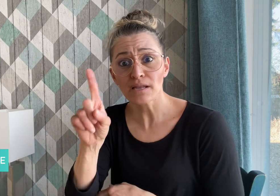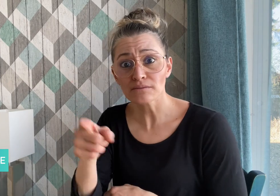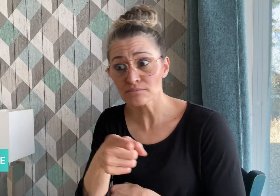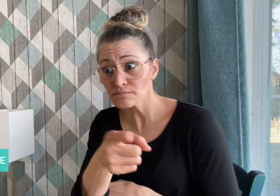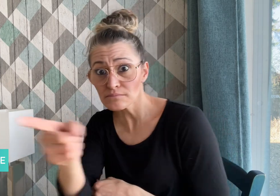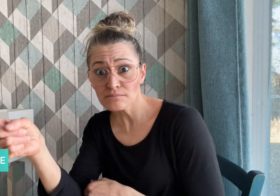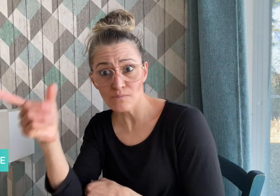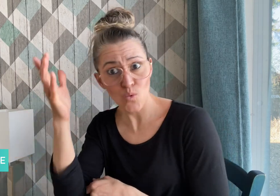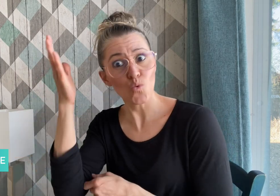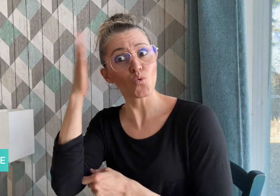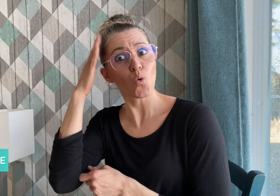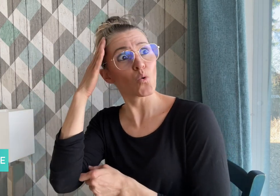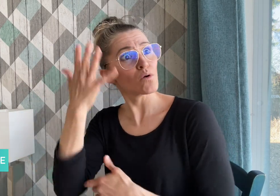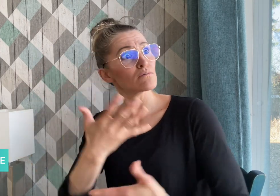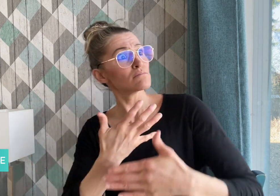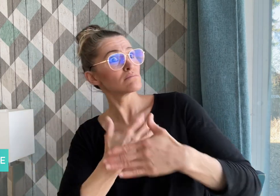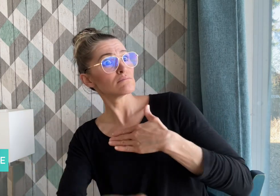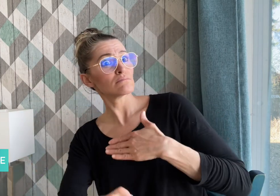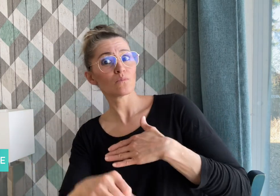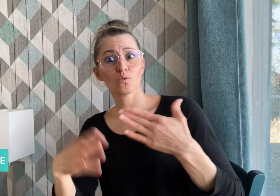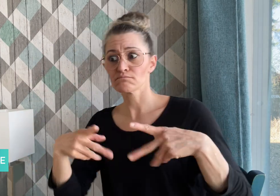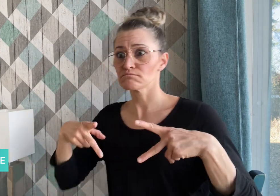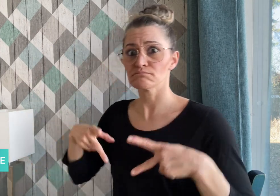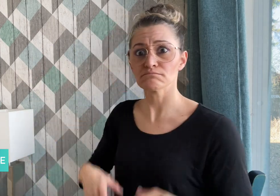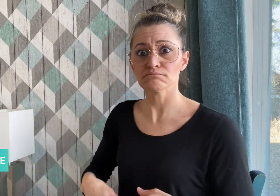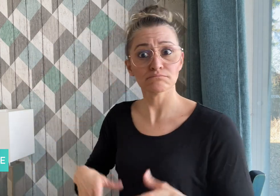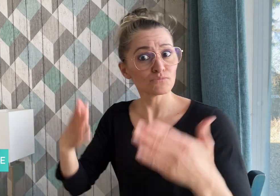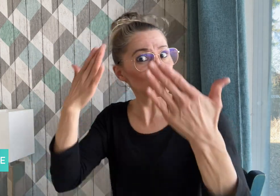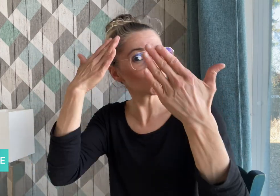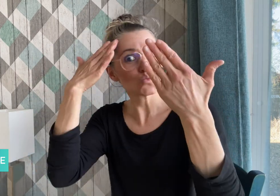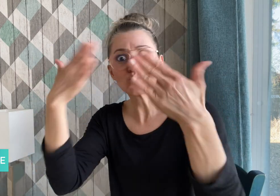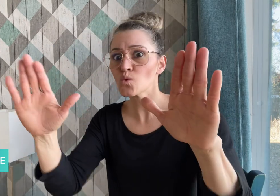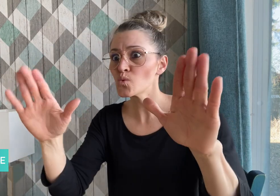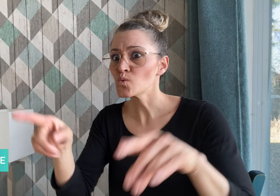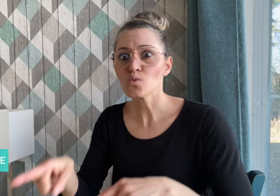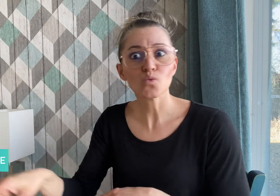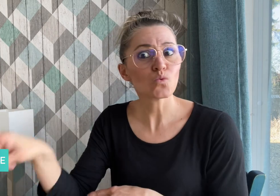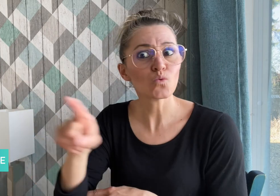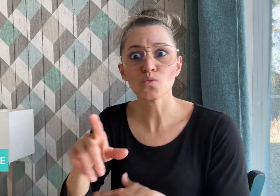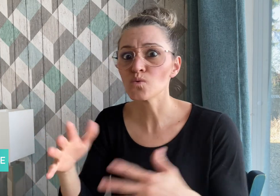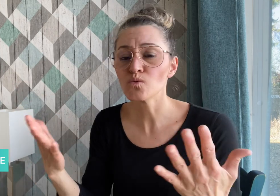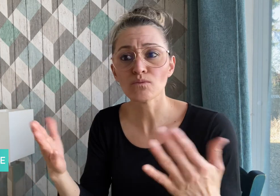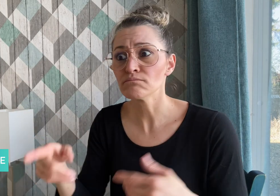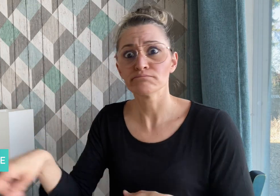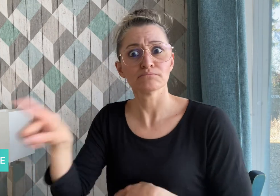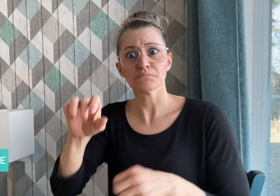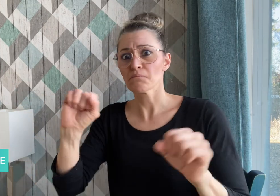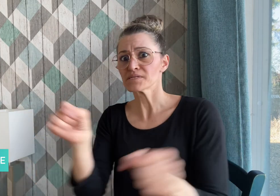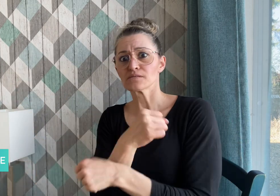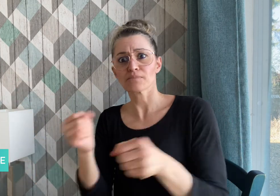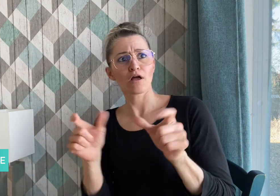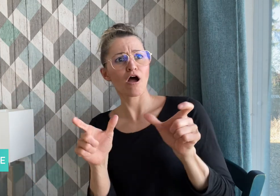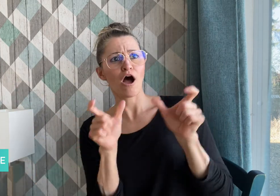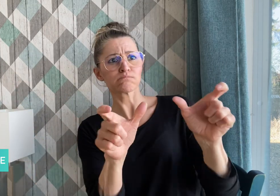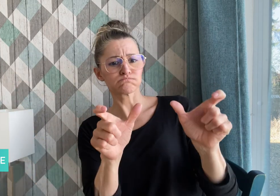without being aware of this, and they could not defend